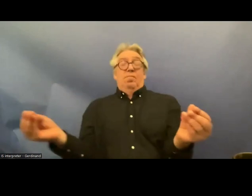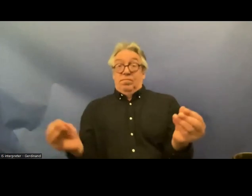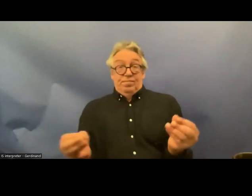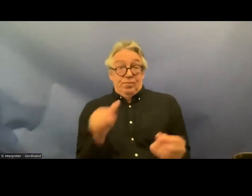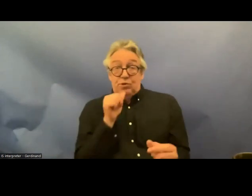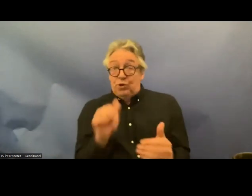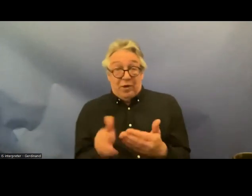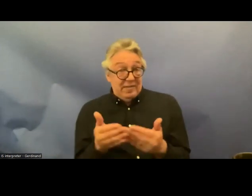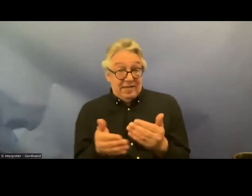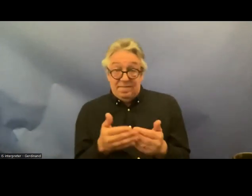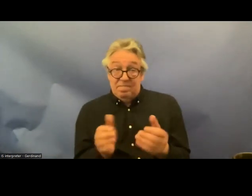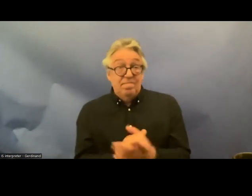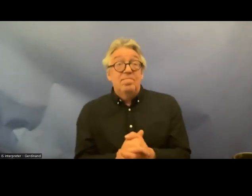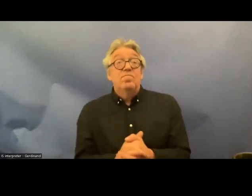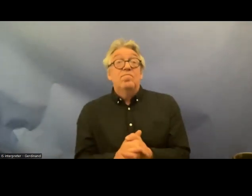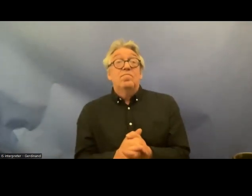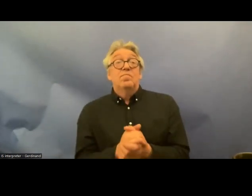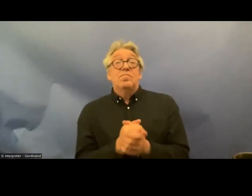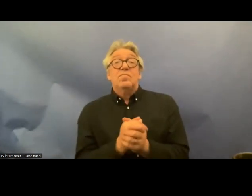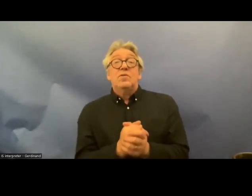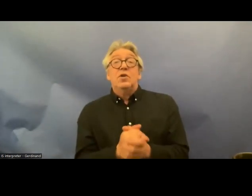we have the the